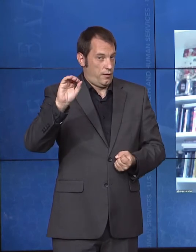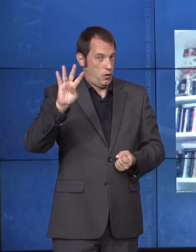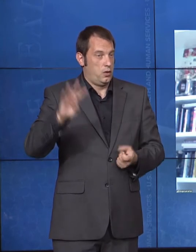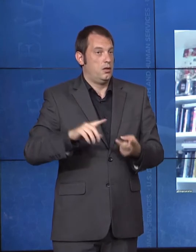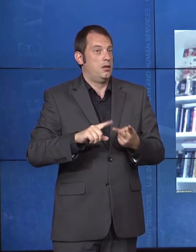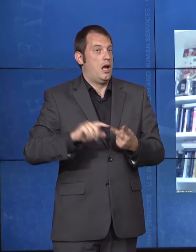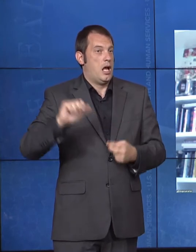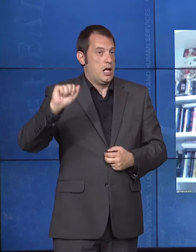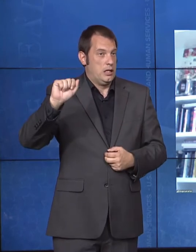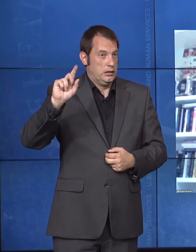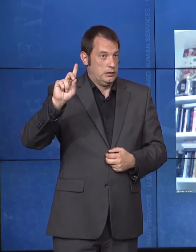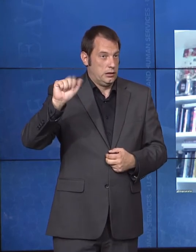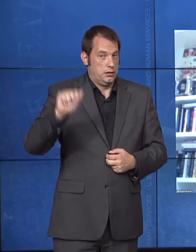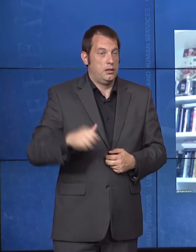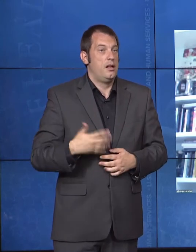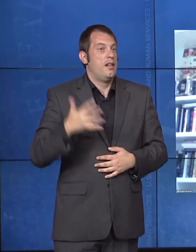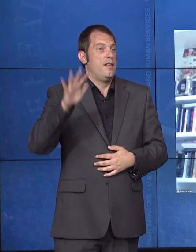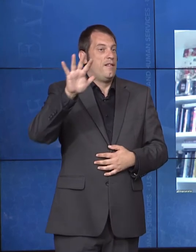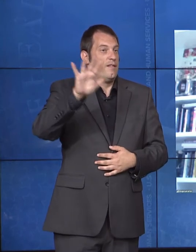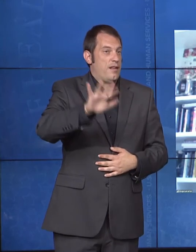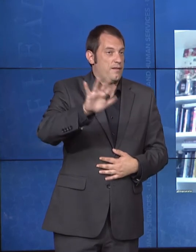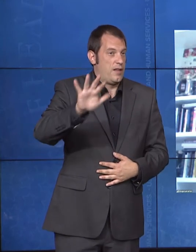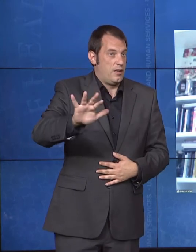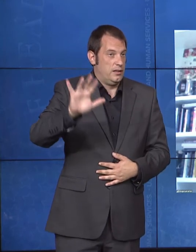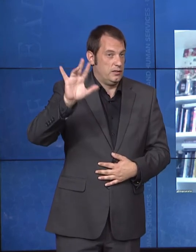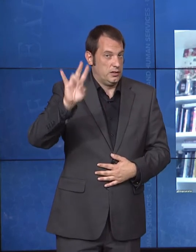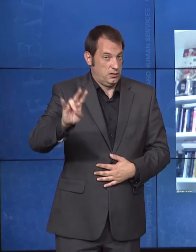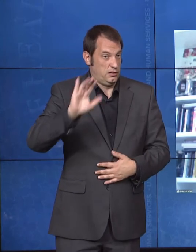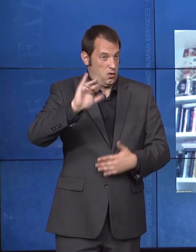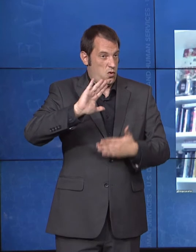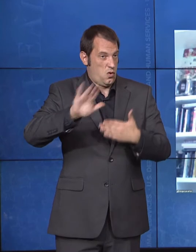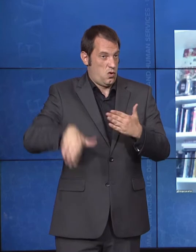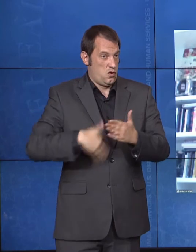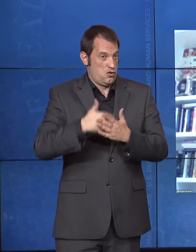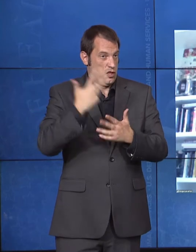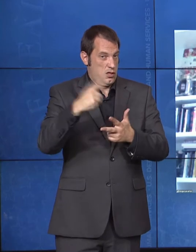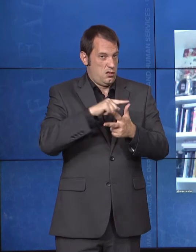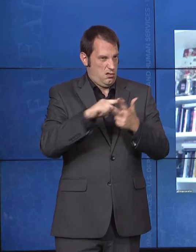to health and human services including adoption and foster care.